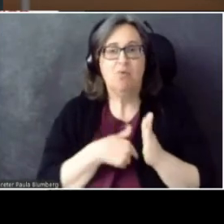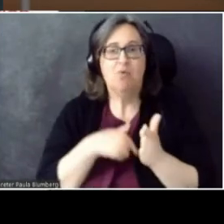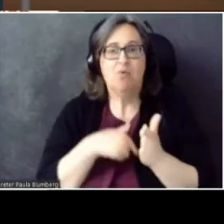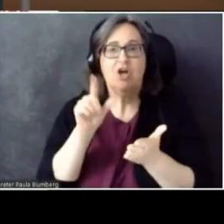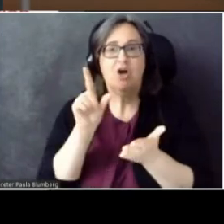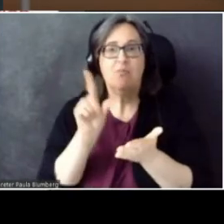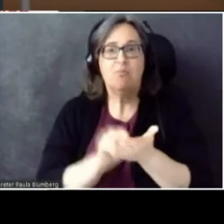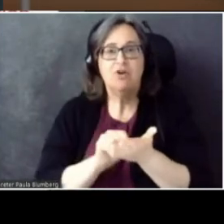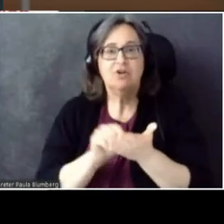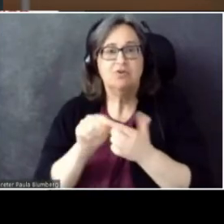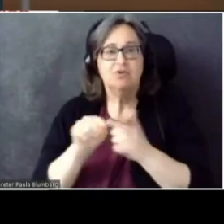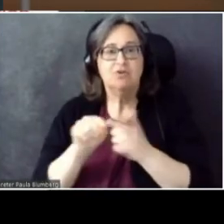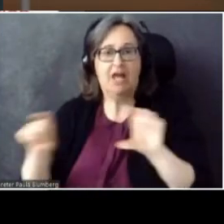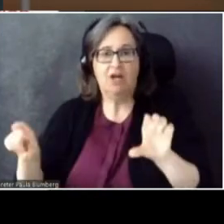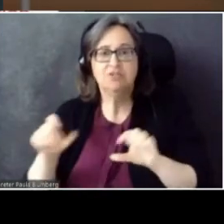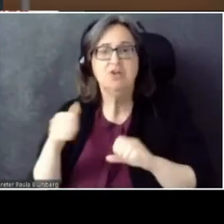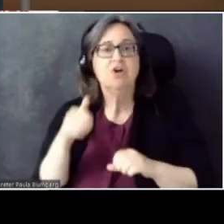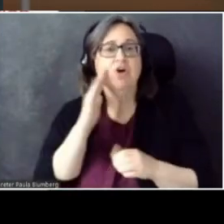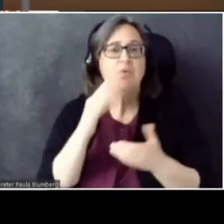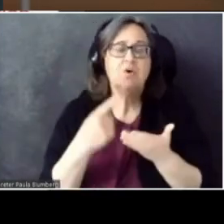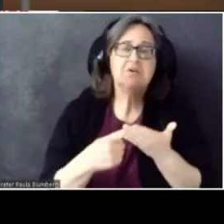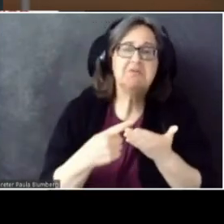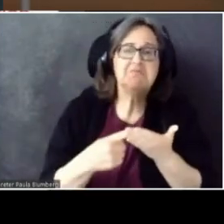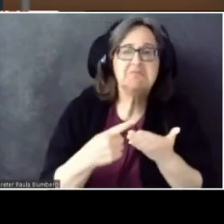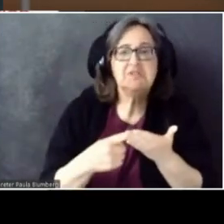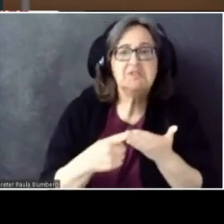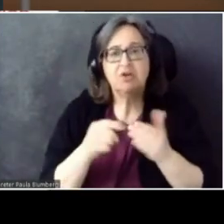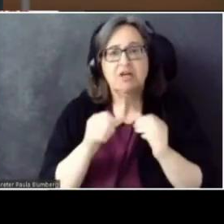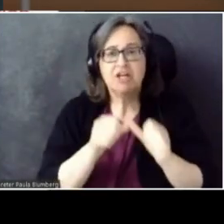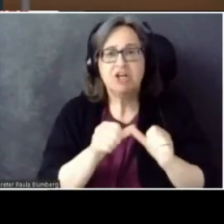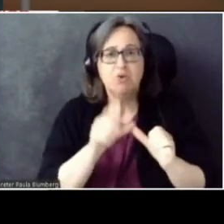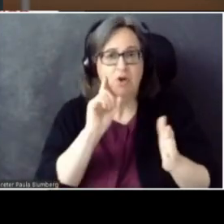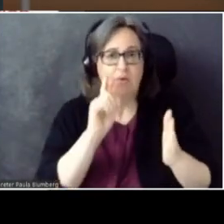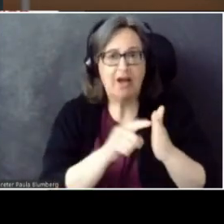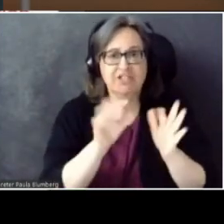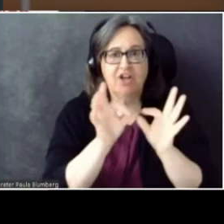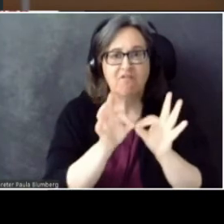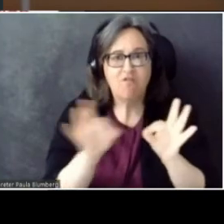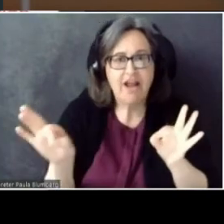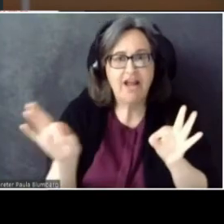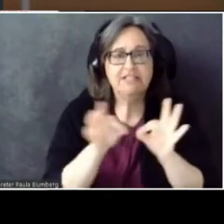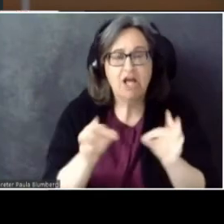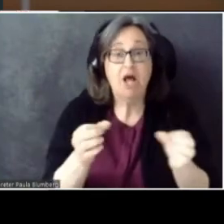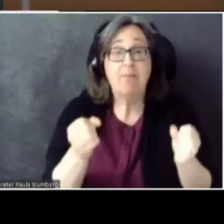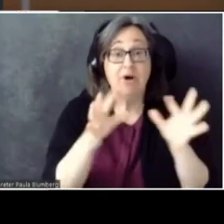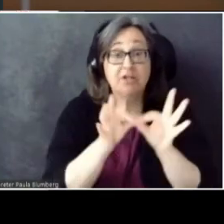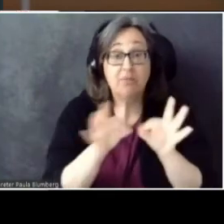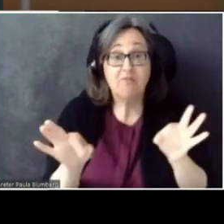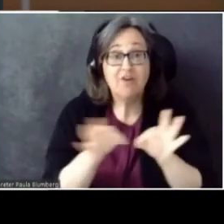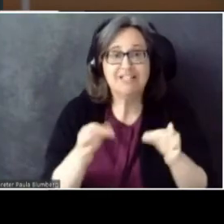We'll talk about continuously recognizing a phrase and multiple phrases in just a moment. But first, let's define a phrase.